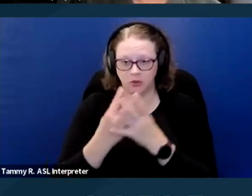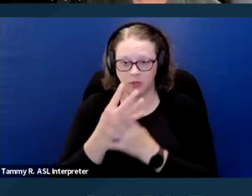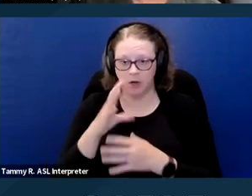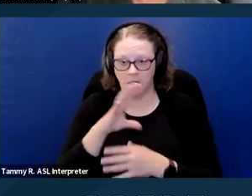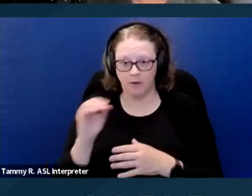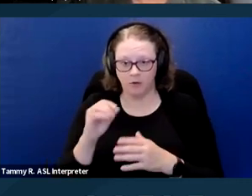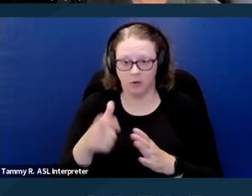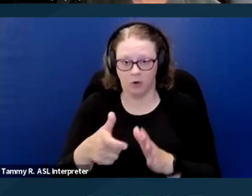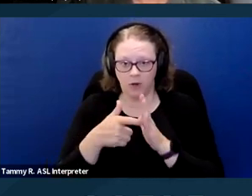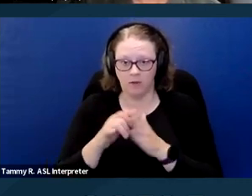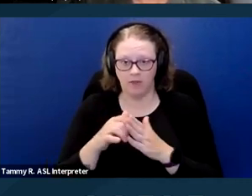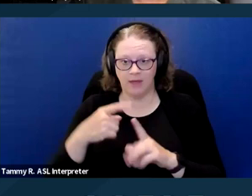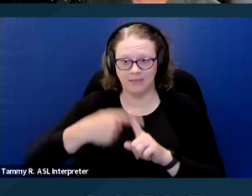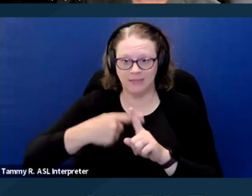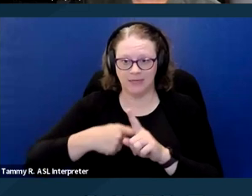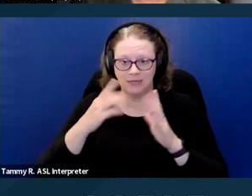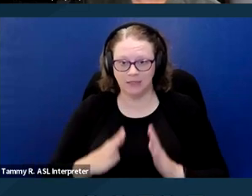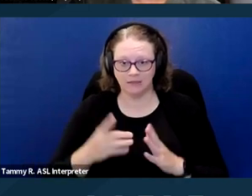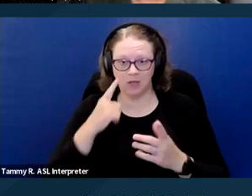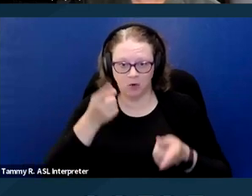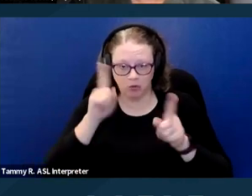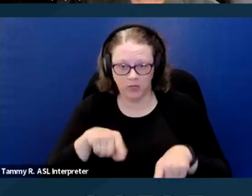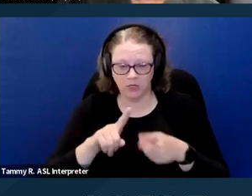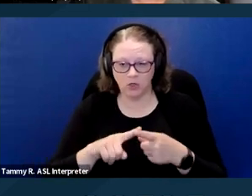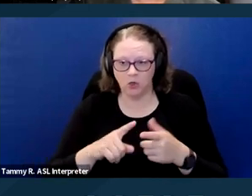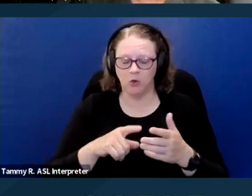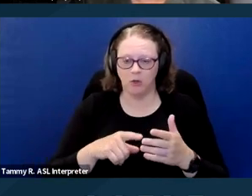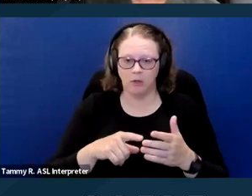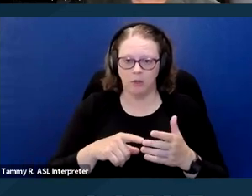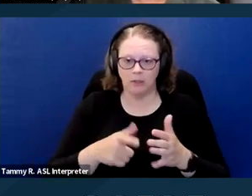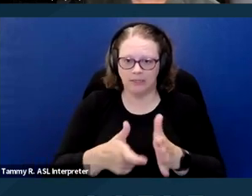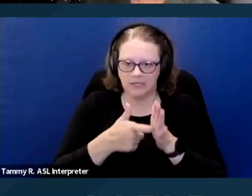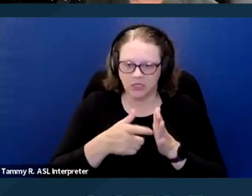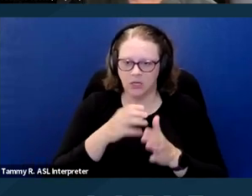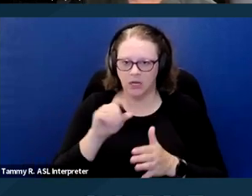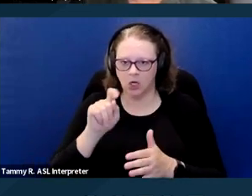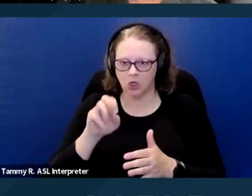that tenants agree to condition in terms like a waiver of liability or mandatory arbitration.